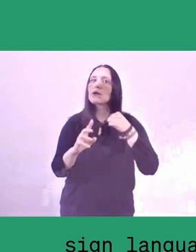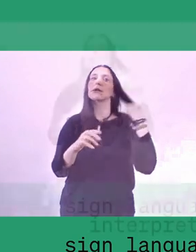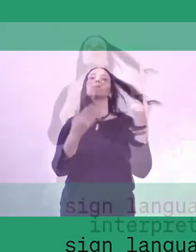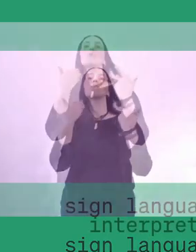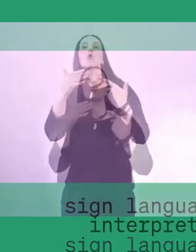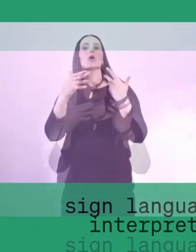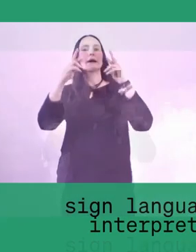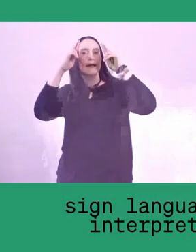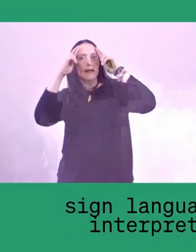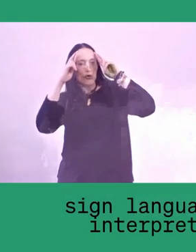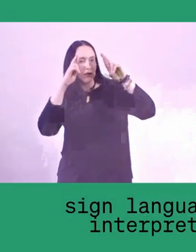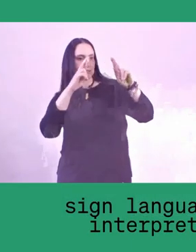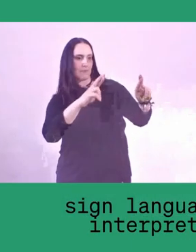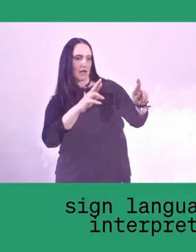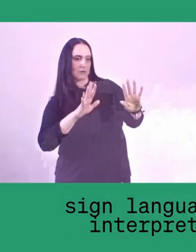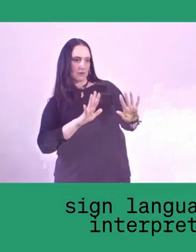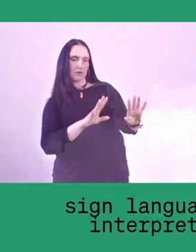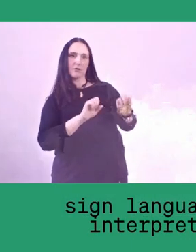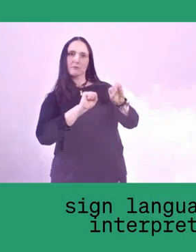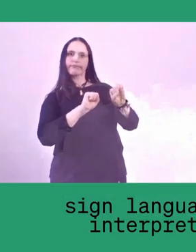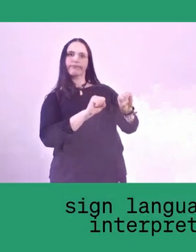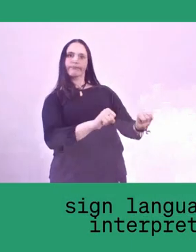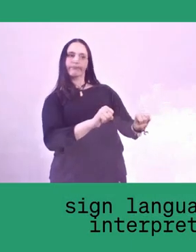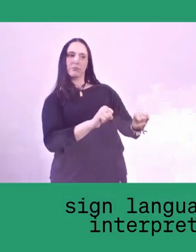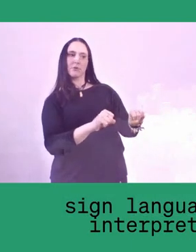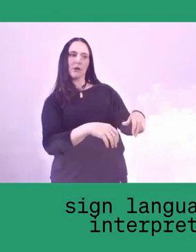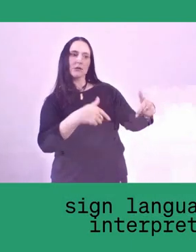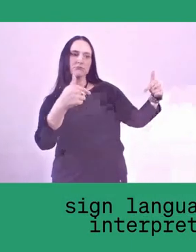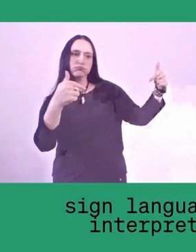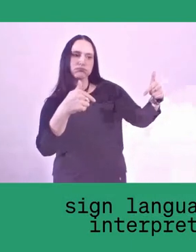to protect nature from pollution,